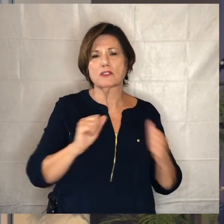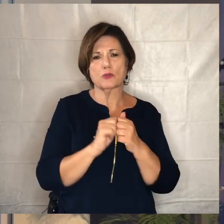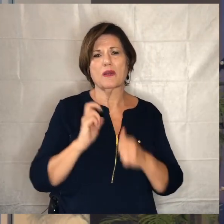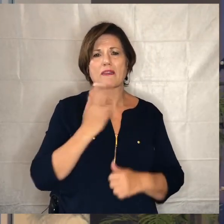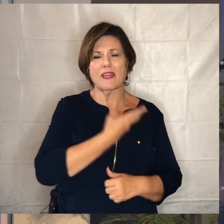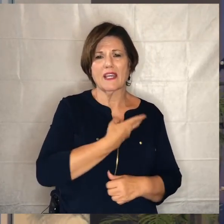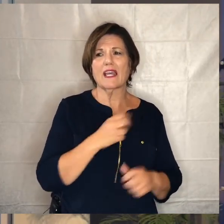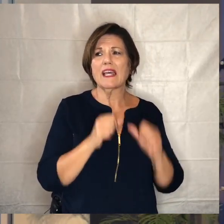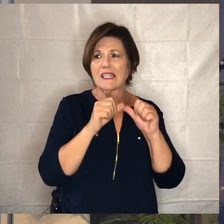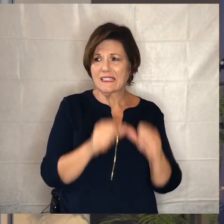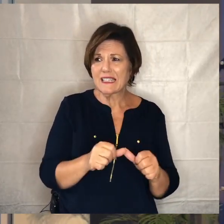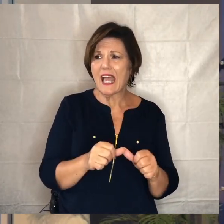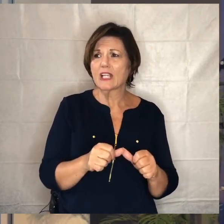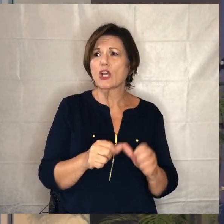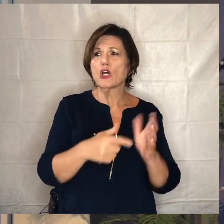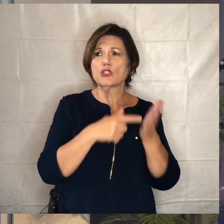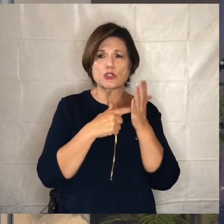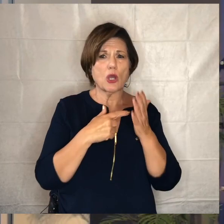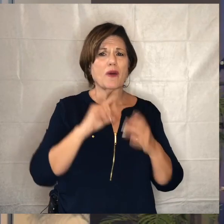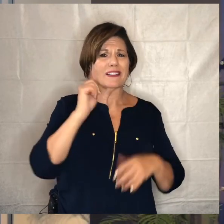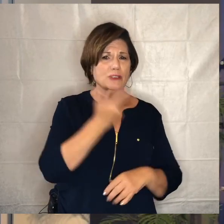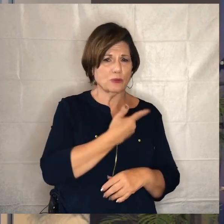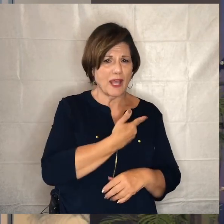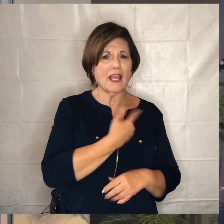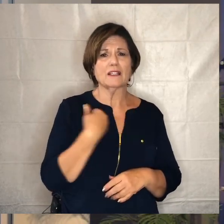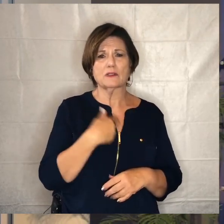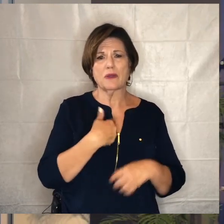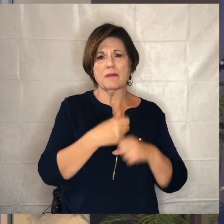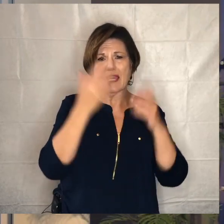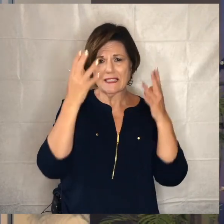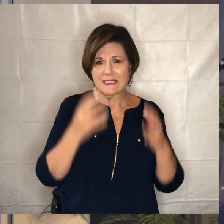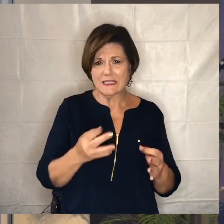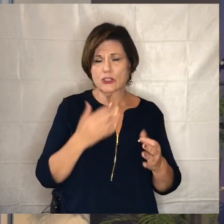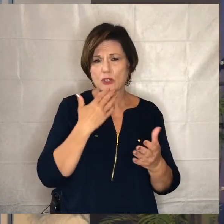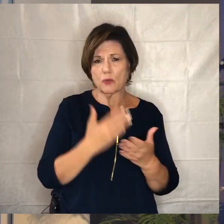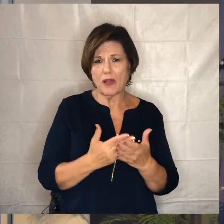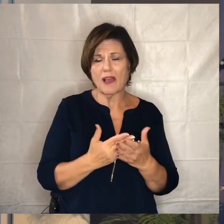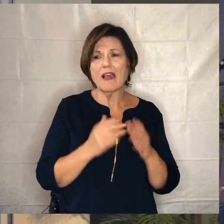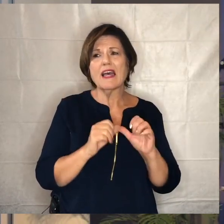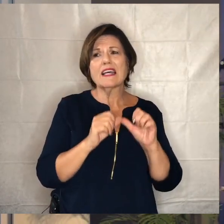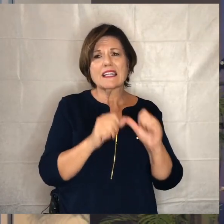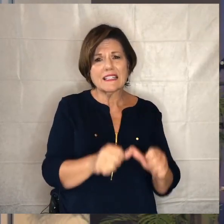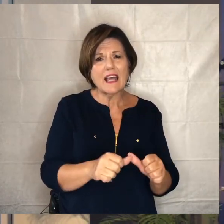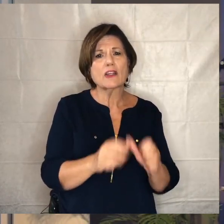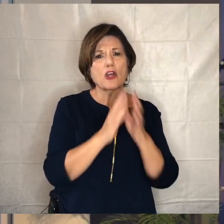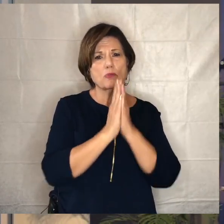continue to show us grace as we're trying to make these decisions well and continue to be in prayer for us